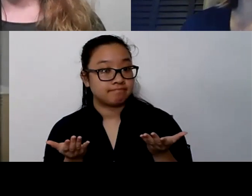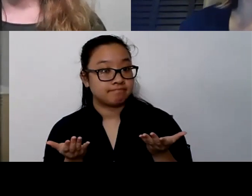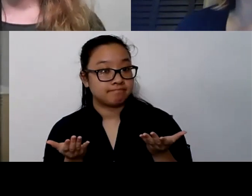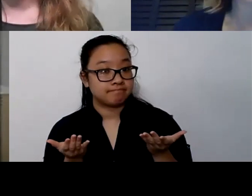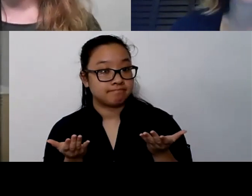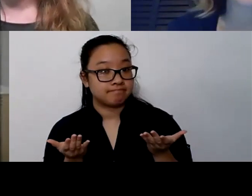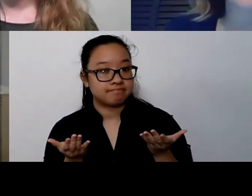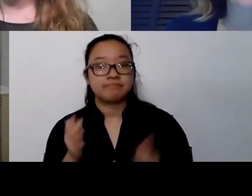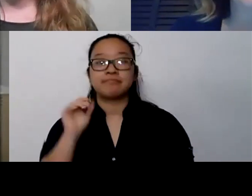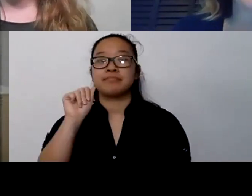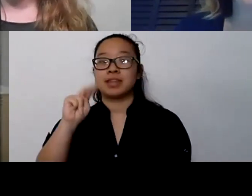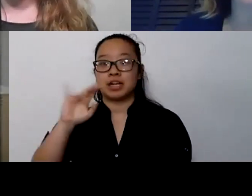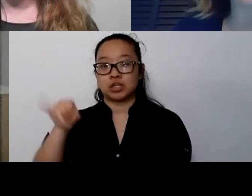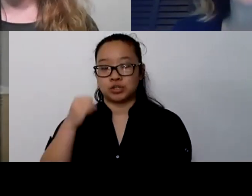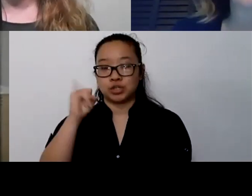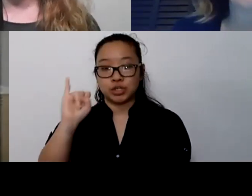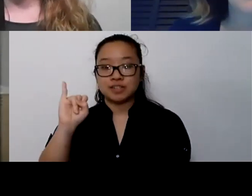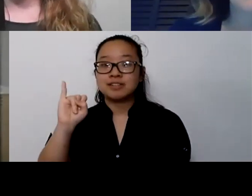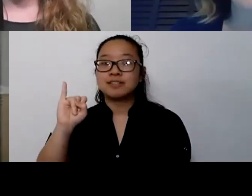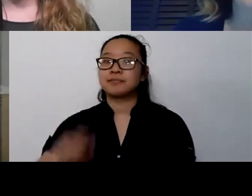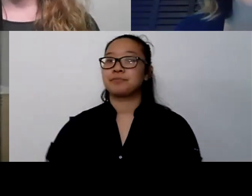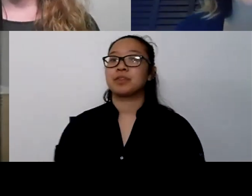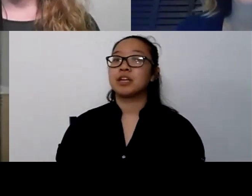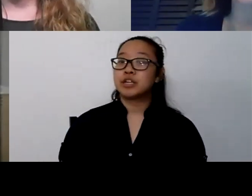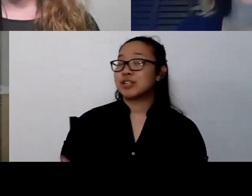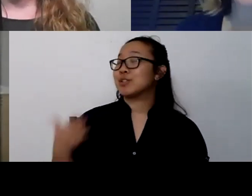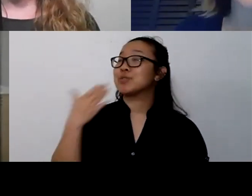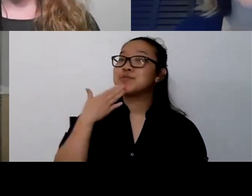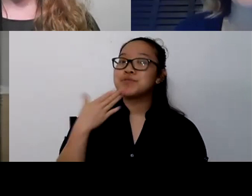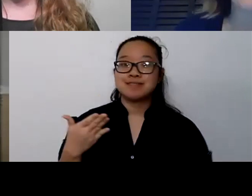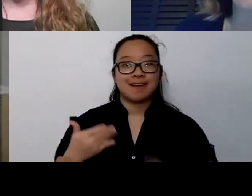I think this is such a good example of how, the ways in which this pandemic